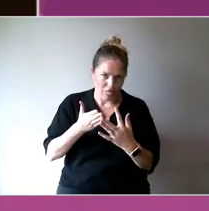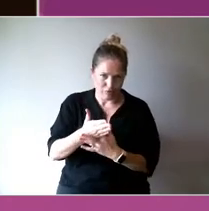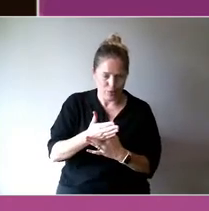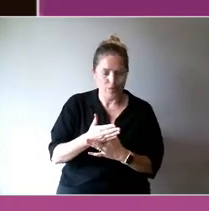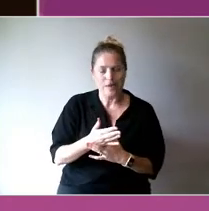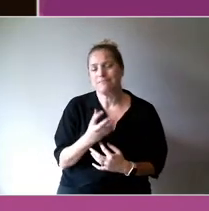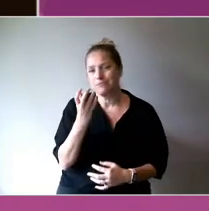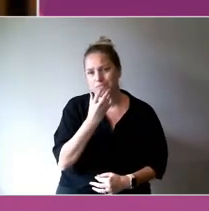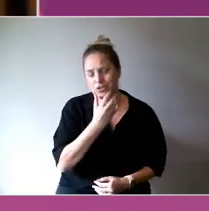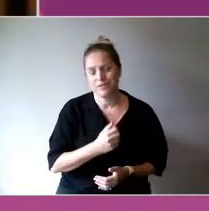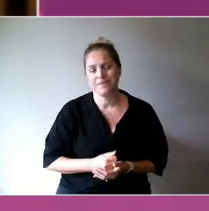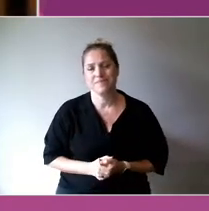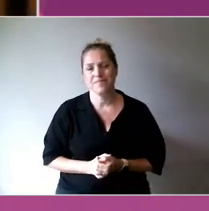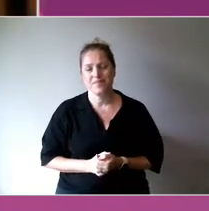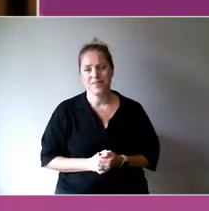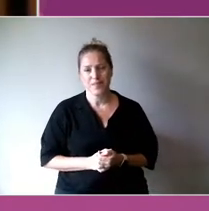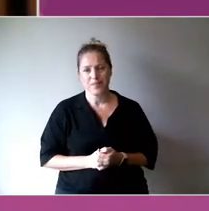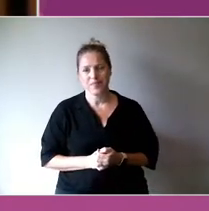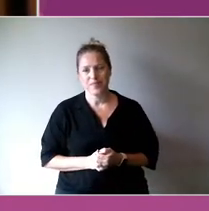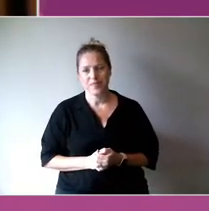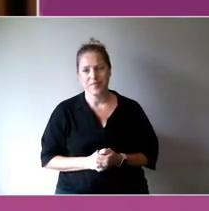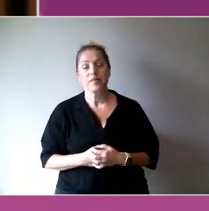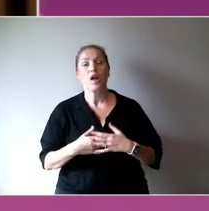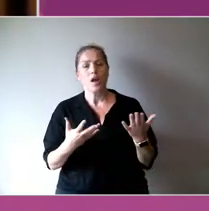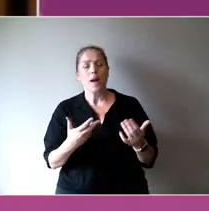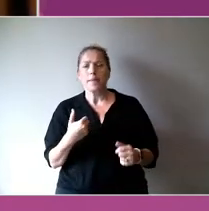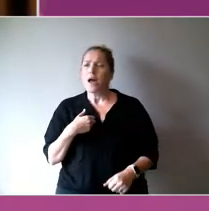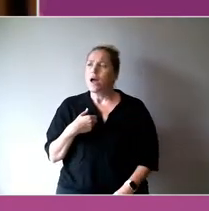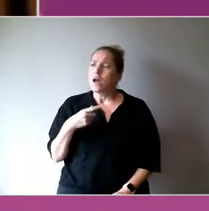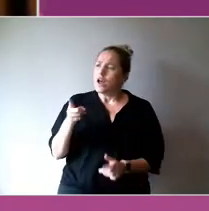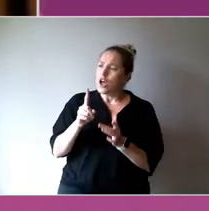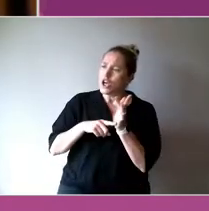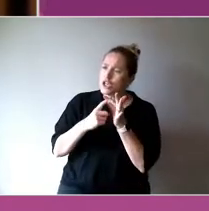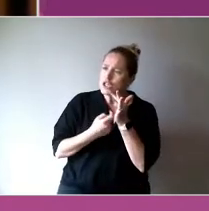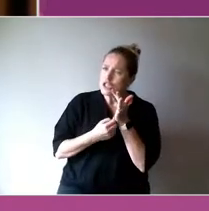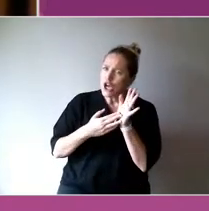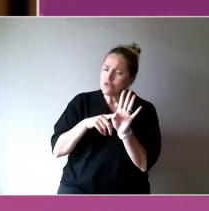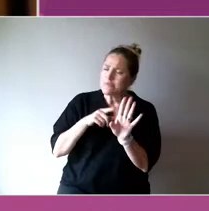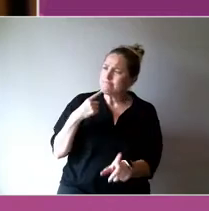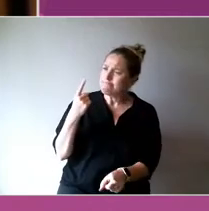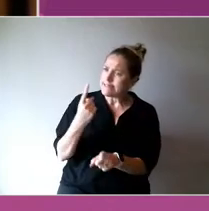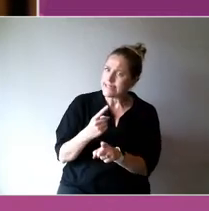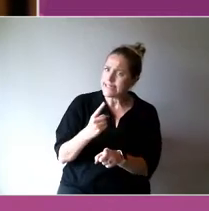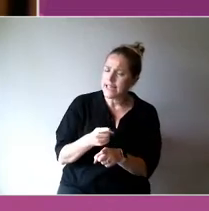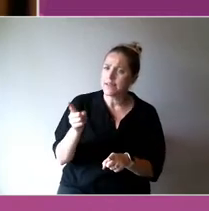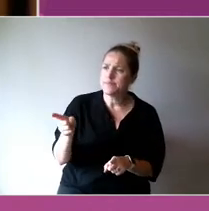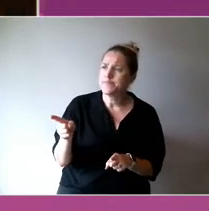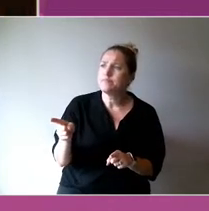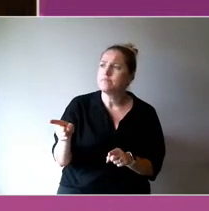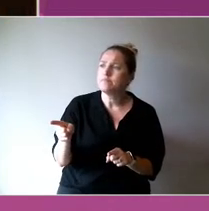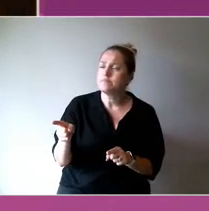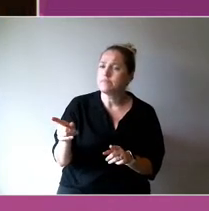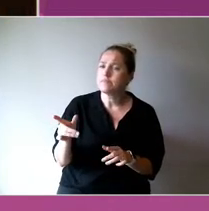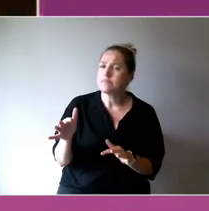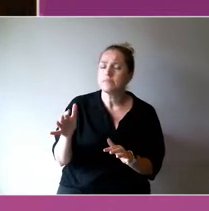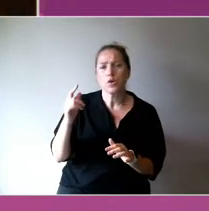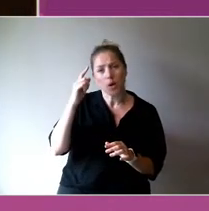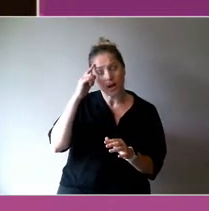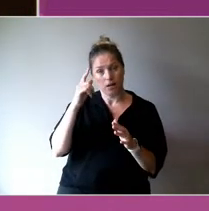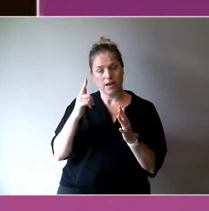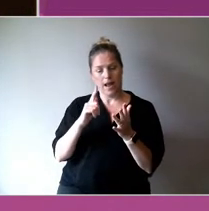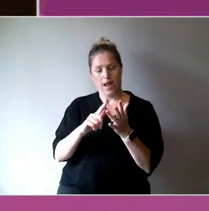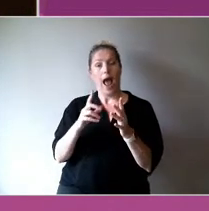You hit on a key point, this notion that outcomes based investment.